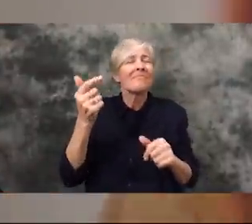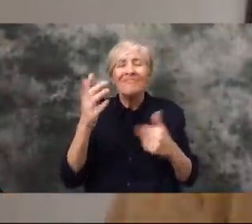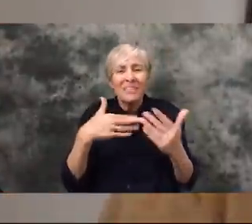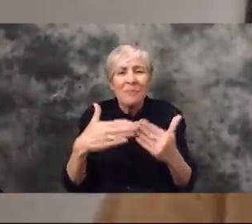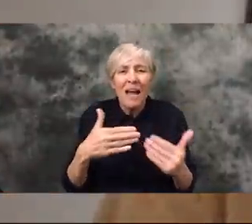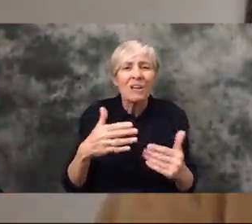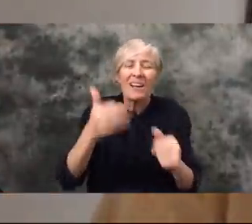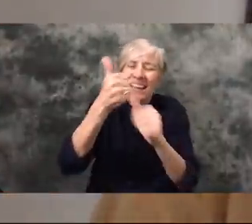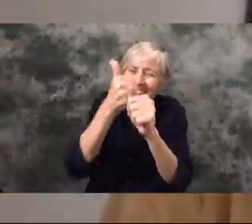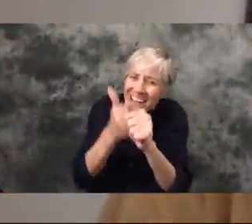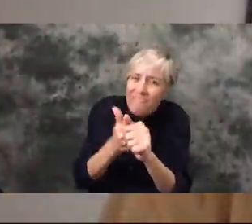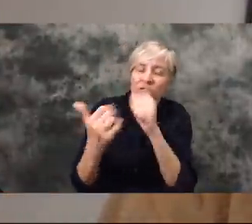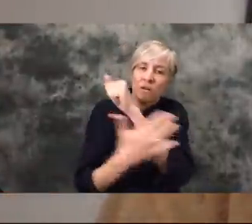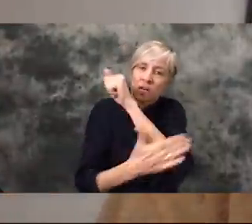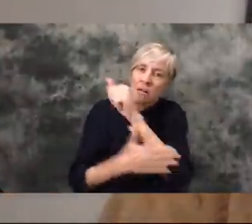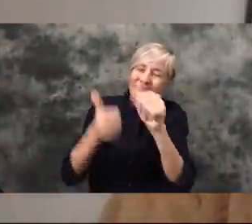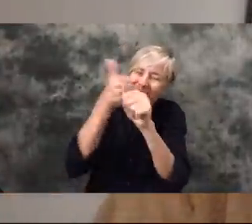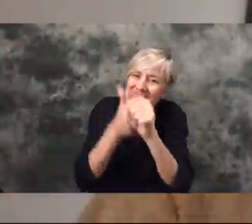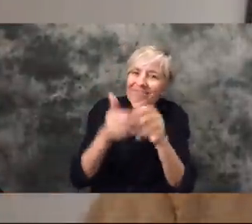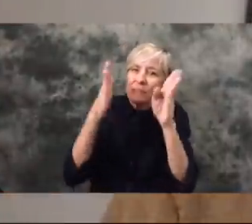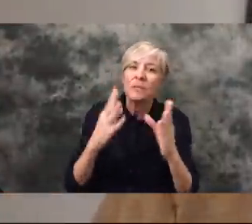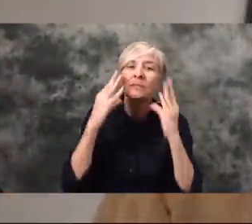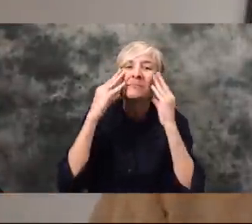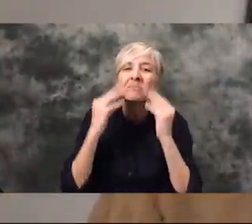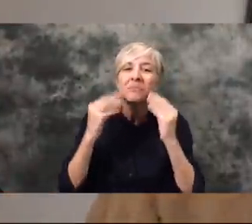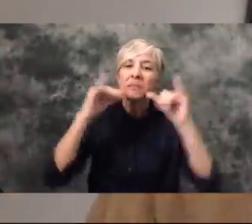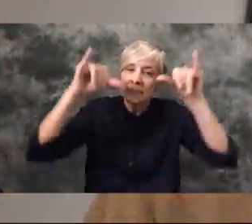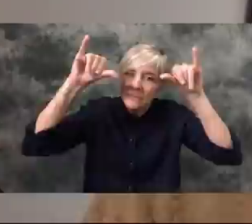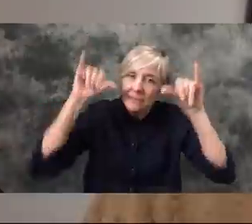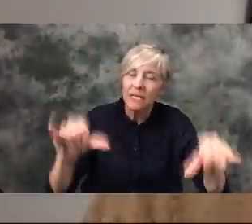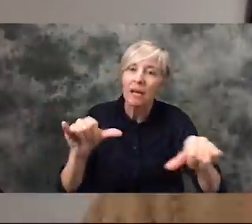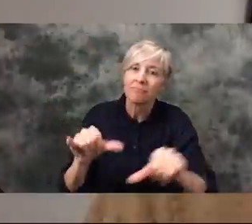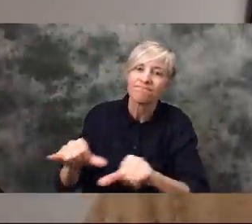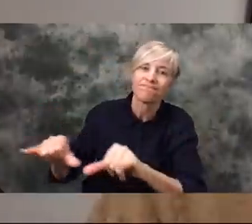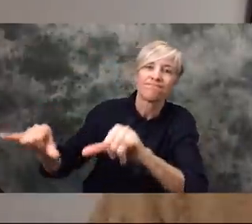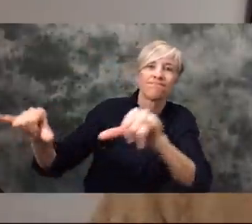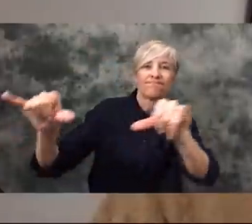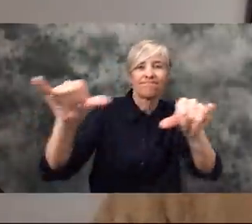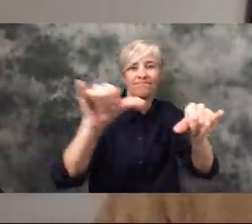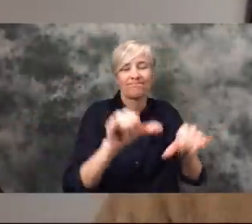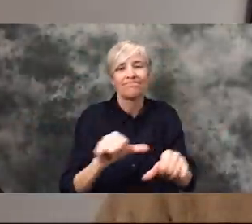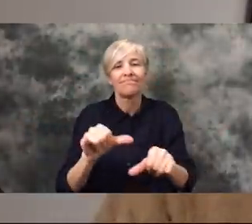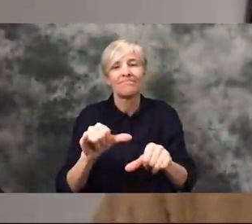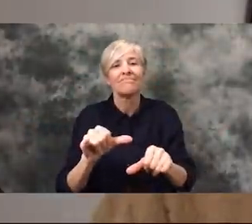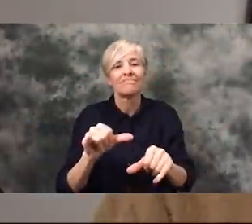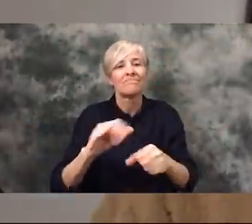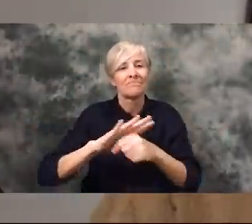EVERYONE is in the same boat right now and so I do think that this... this